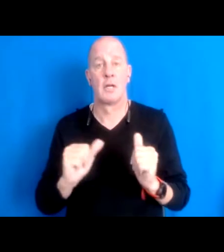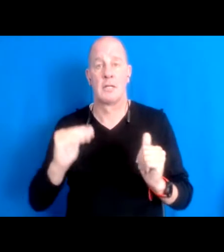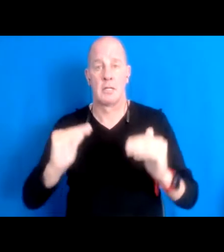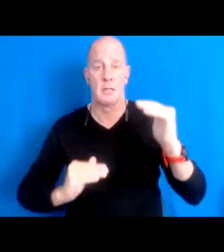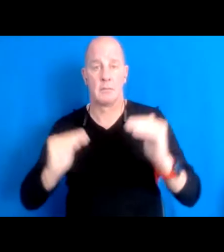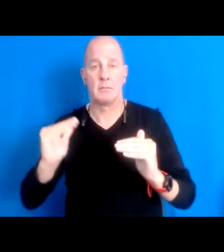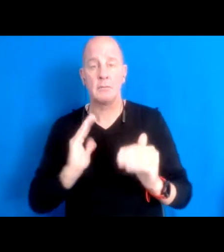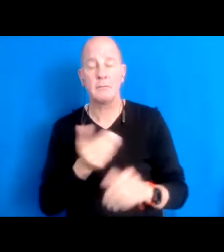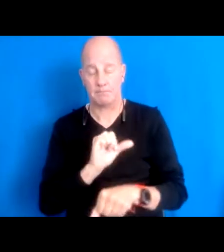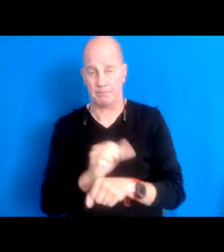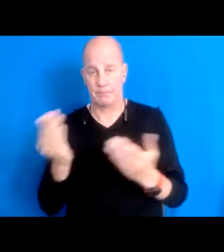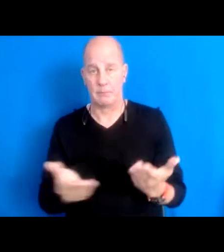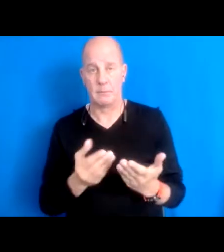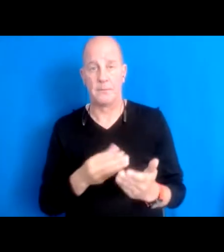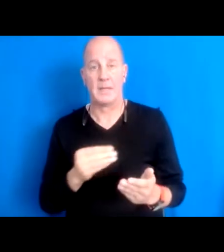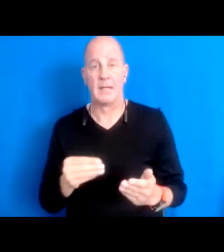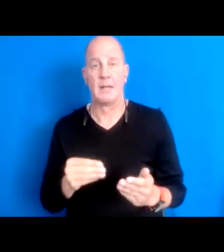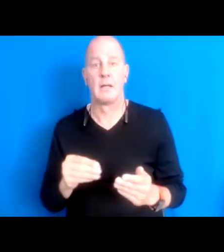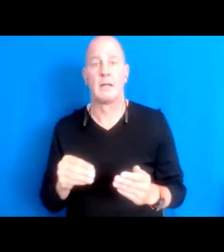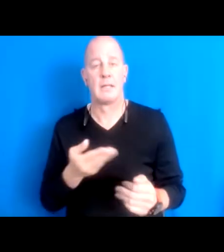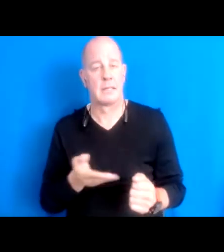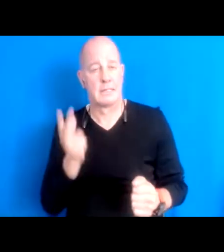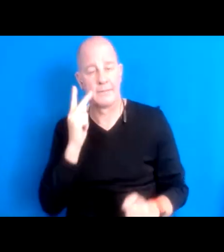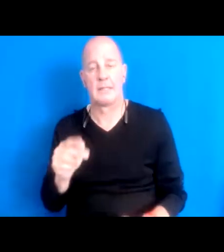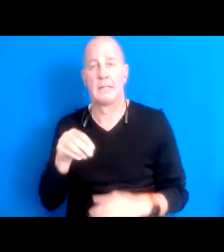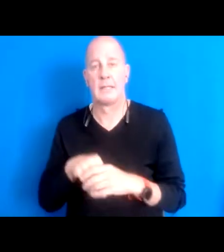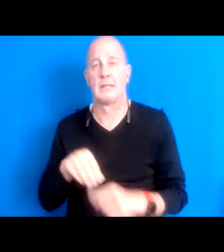So go to TA and this history that I've seen in Bolivia and Amazon and try to orientate